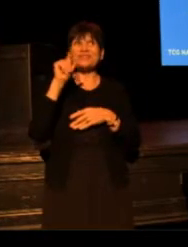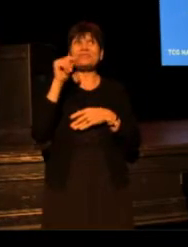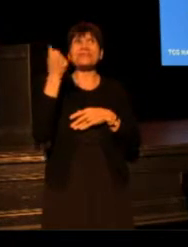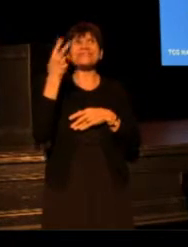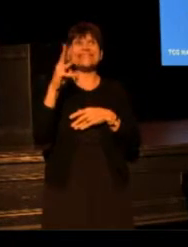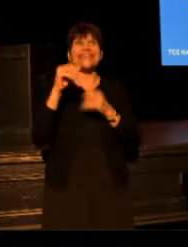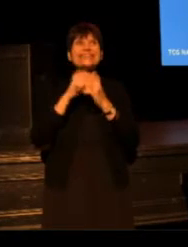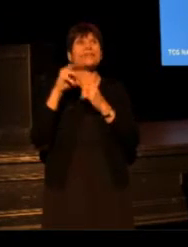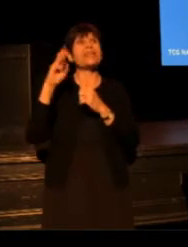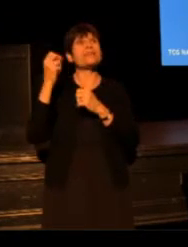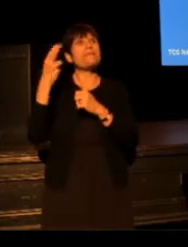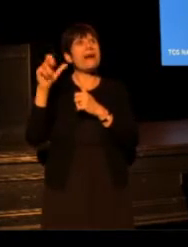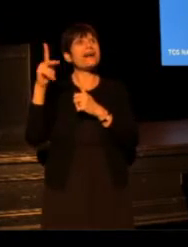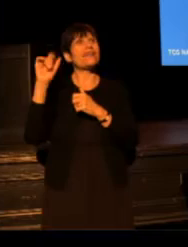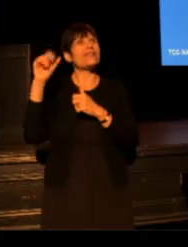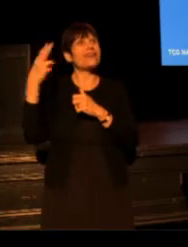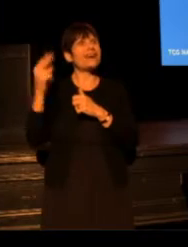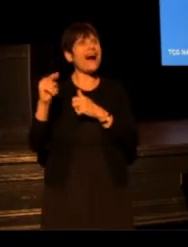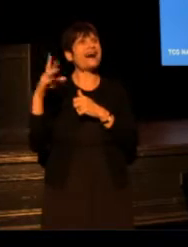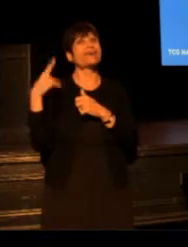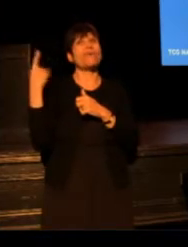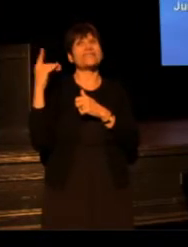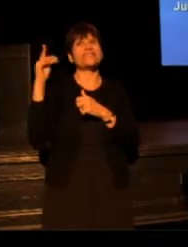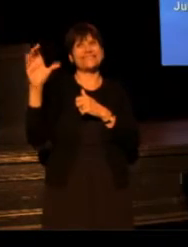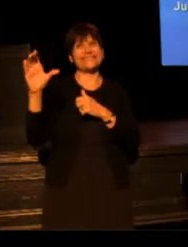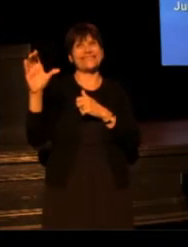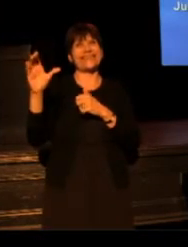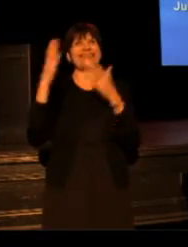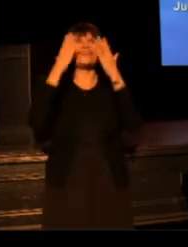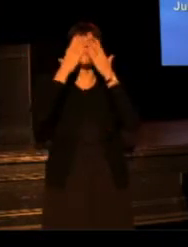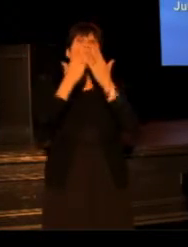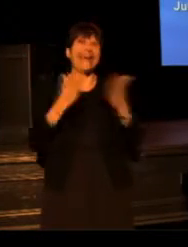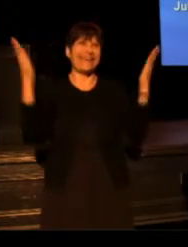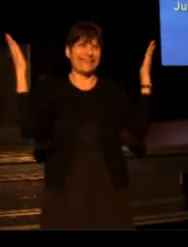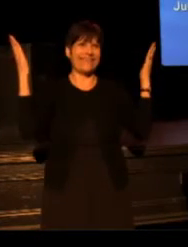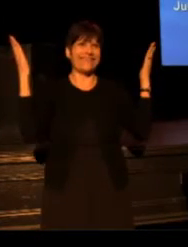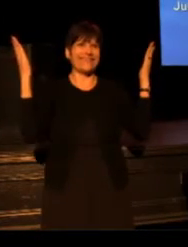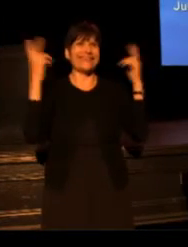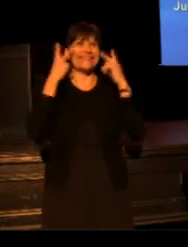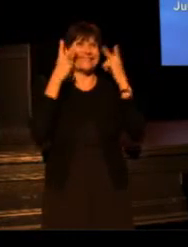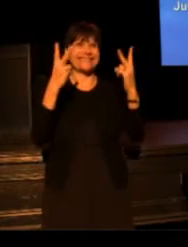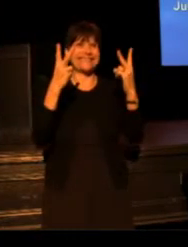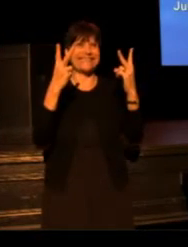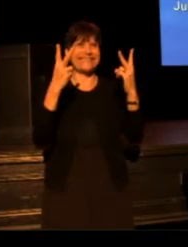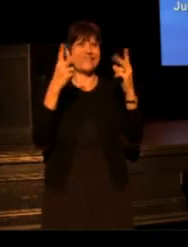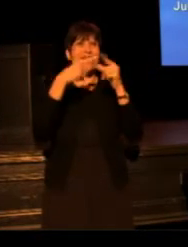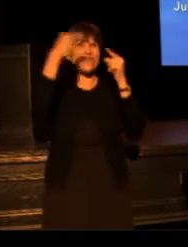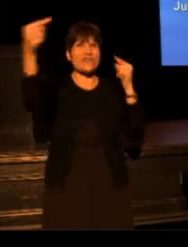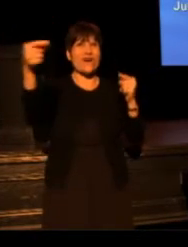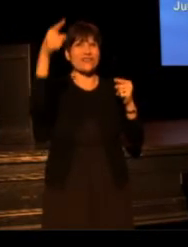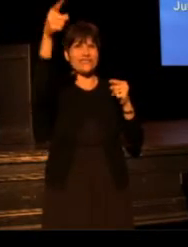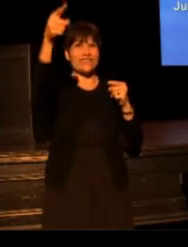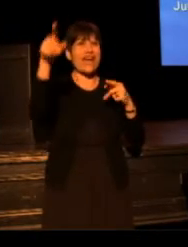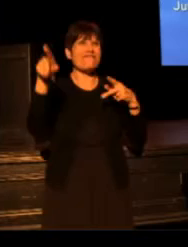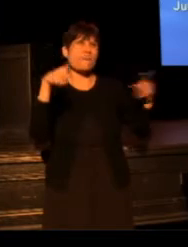with Michael Kahn, and everyone, in Washington, DC. And thank you. We'll see you across the street, for a party.